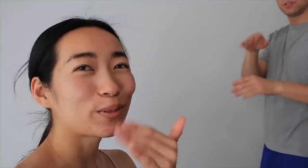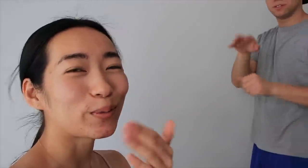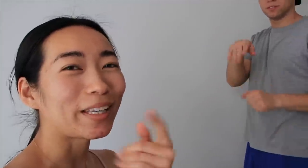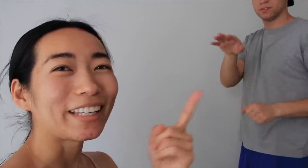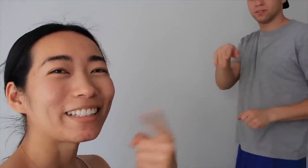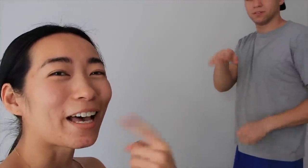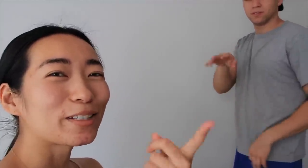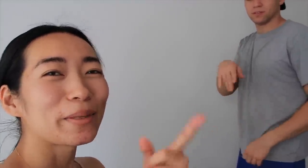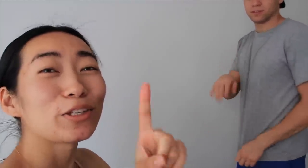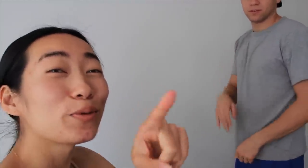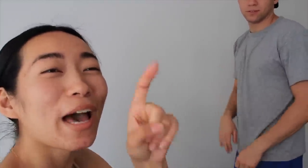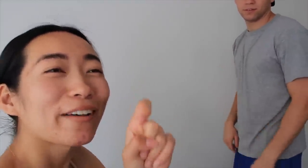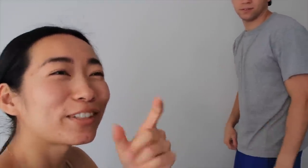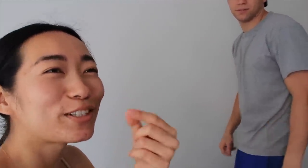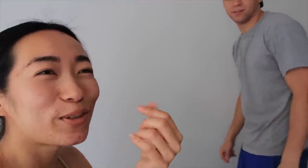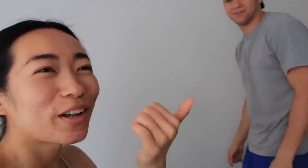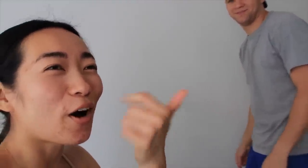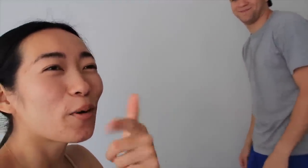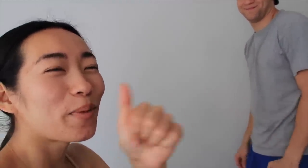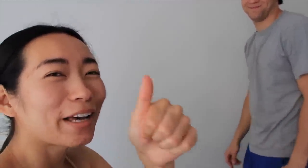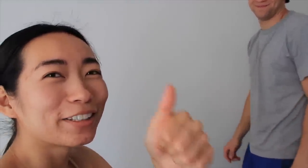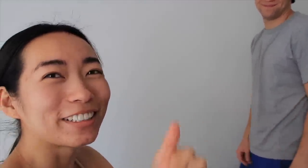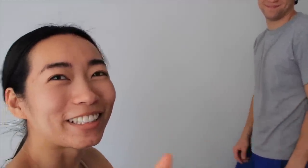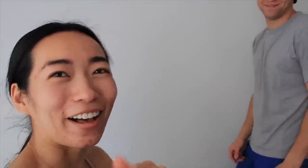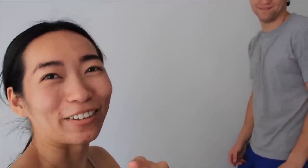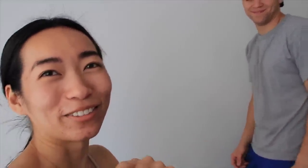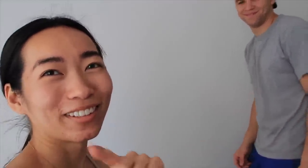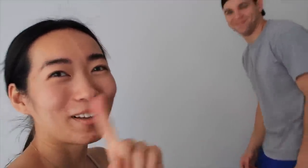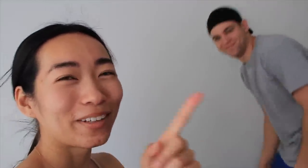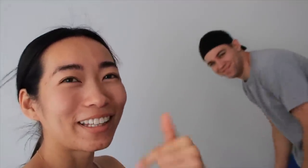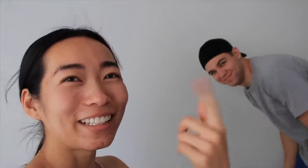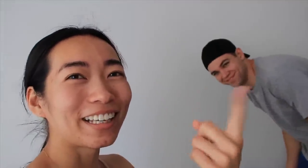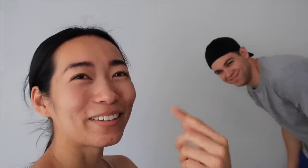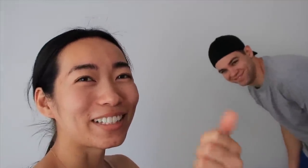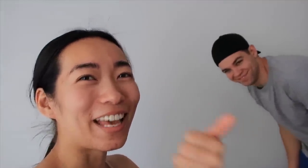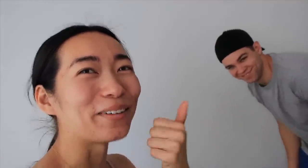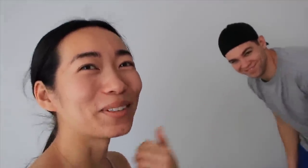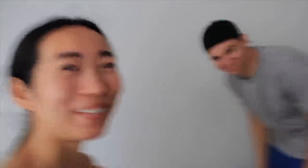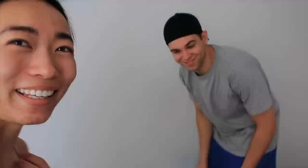E: He's so sweet! He tells me " You have to do all by yourself" but then he comes and helps me